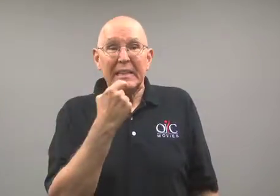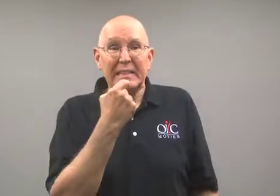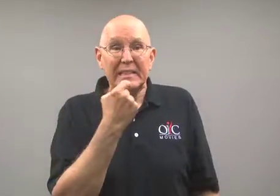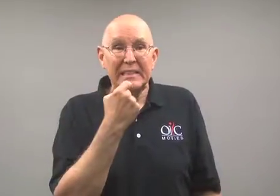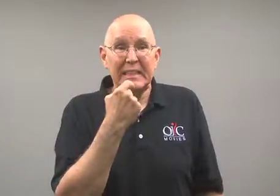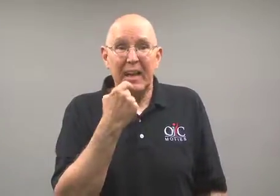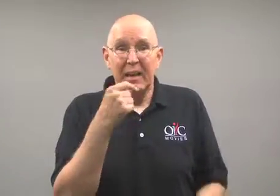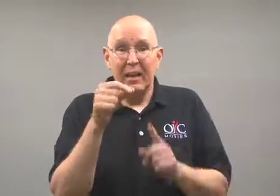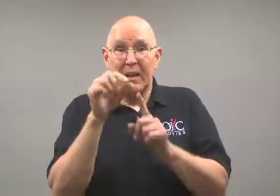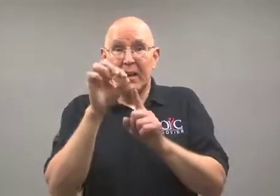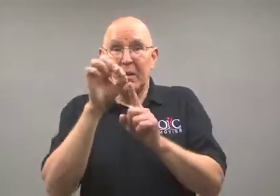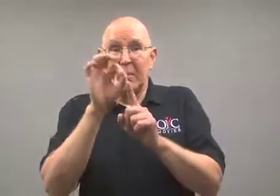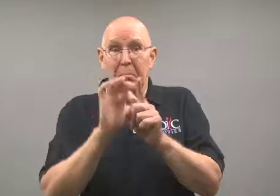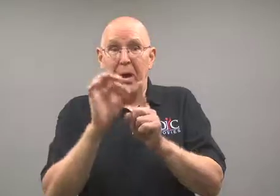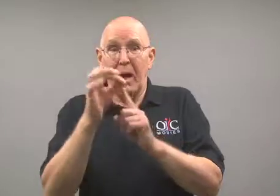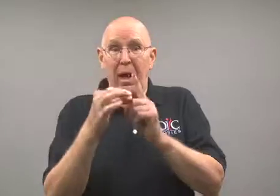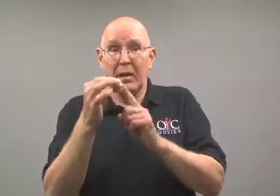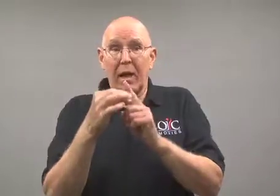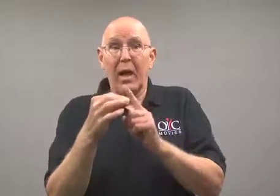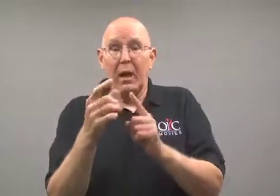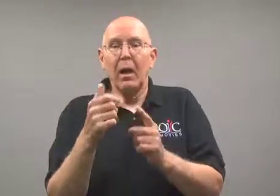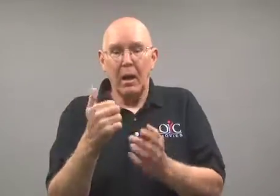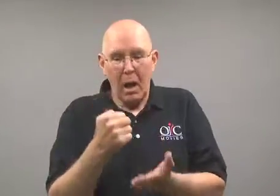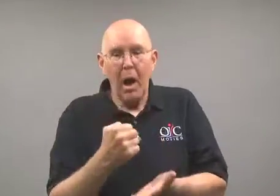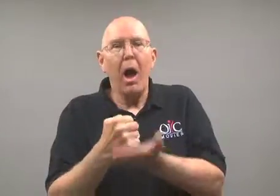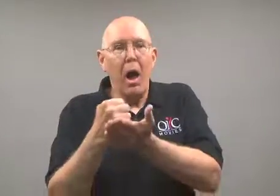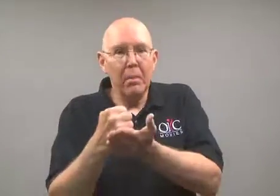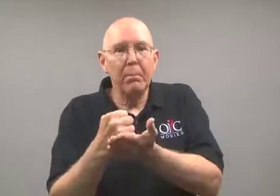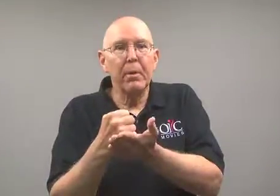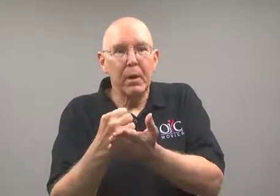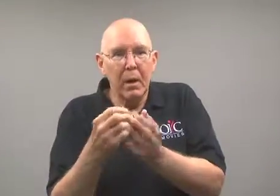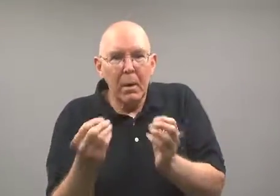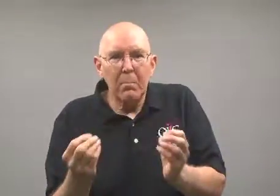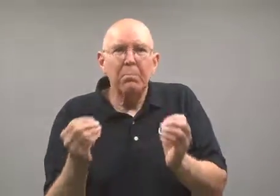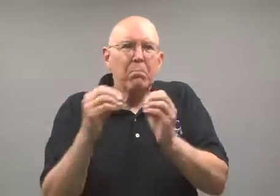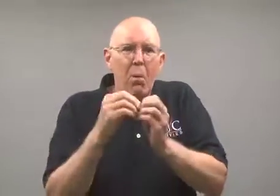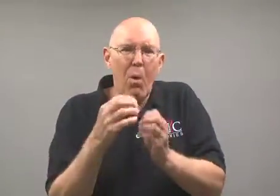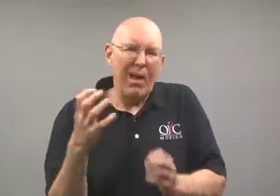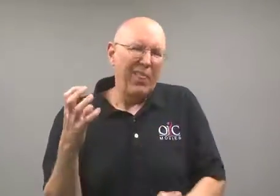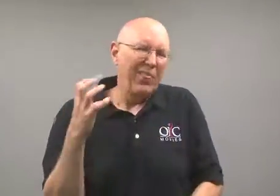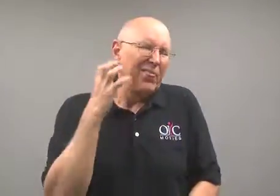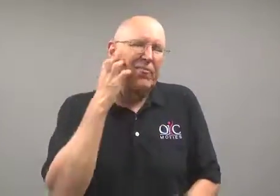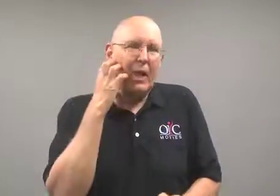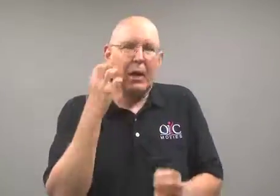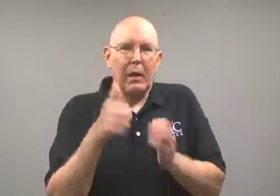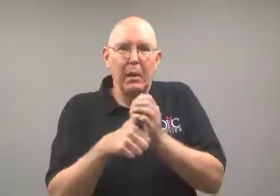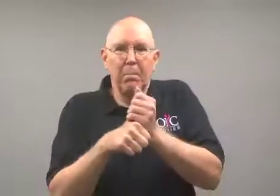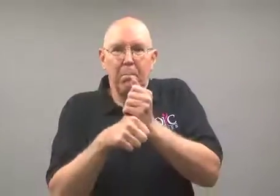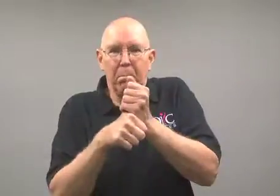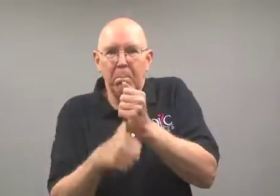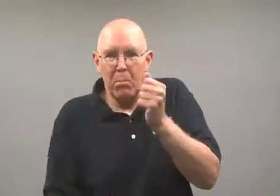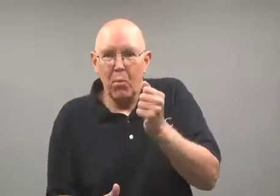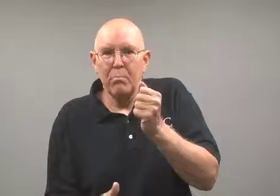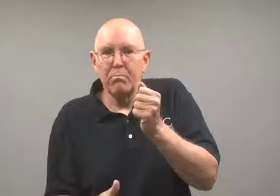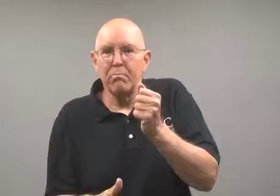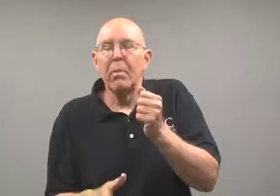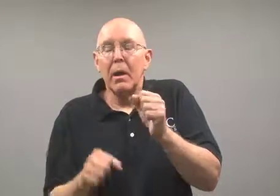He said bananas would add bulk to the stool.